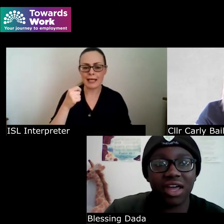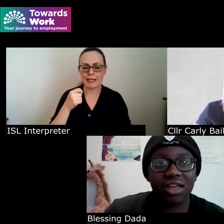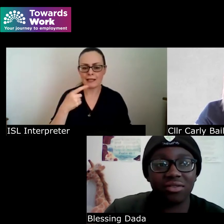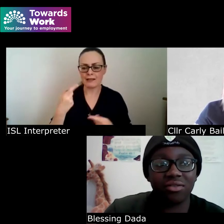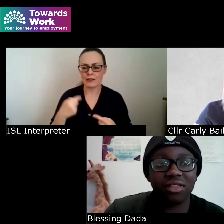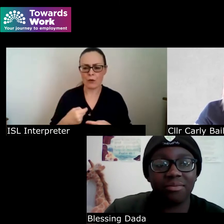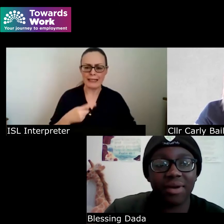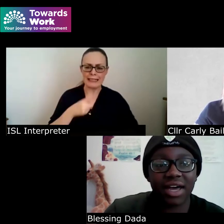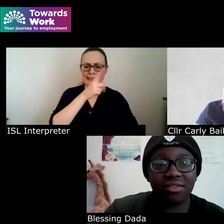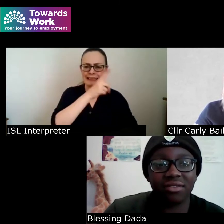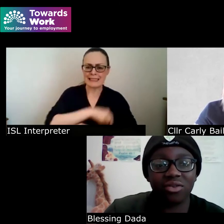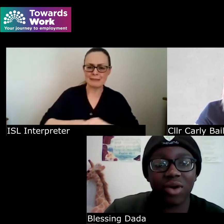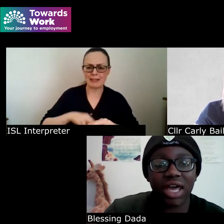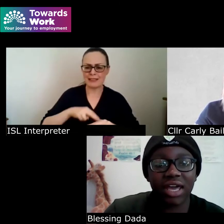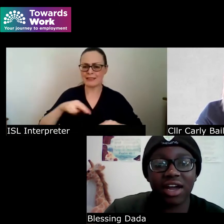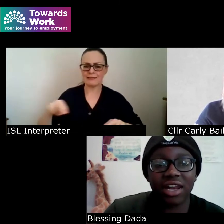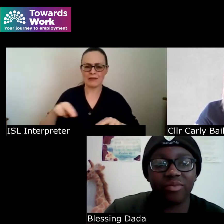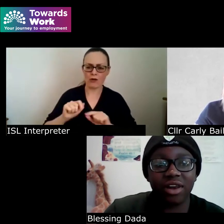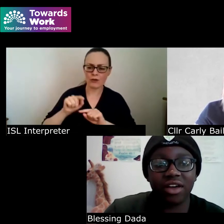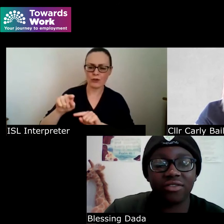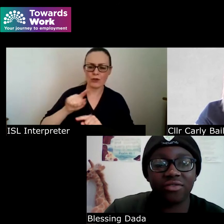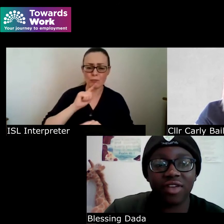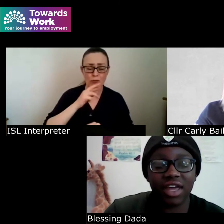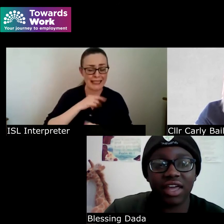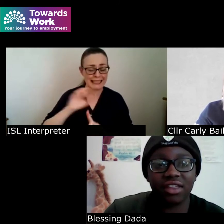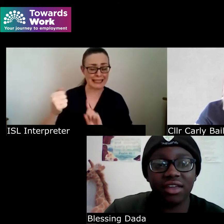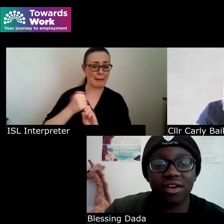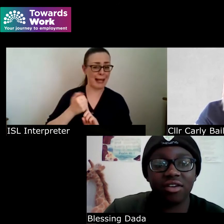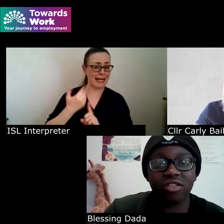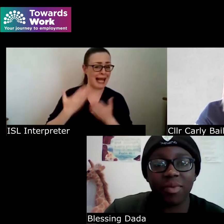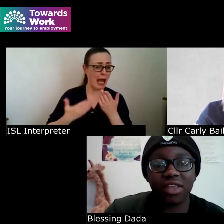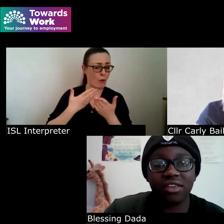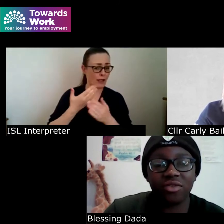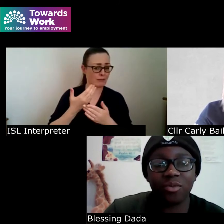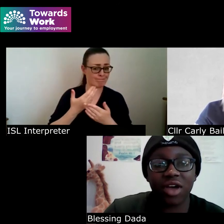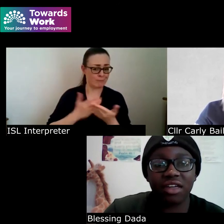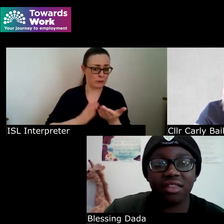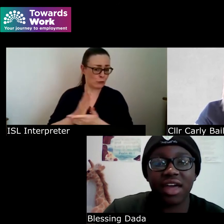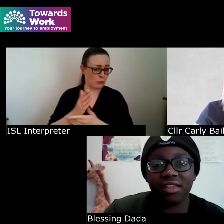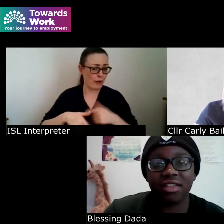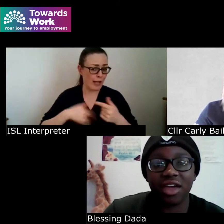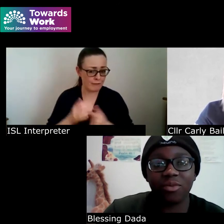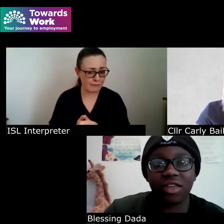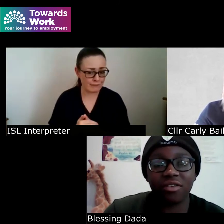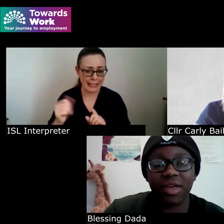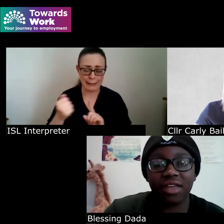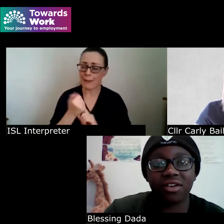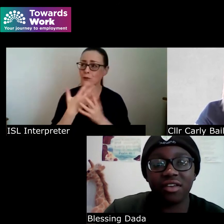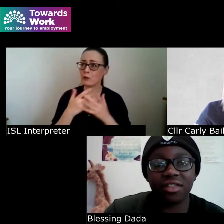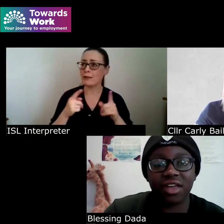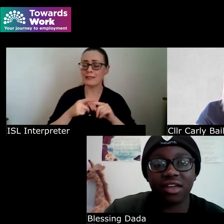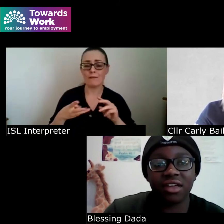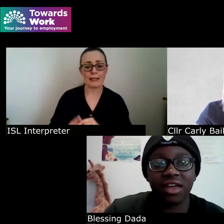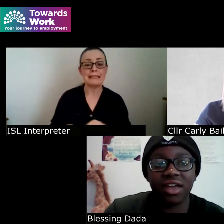it does impact the way I live my life in so many different ways and the same with being artistic